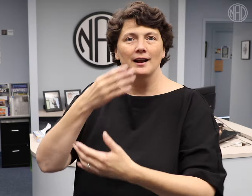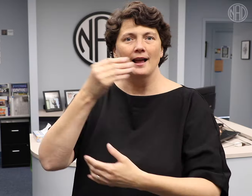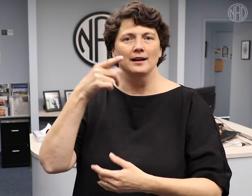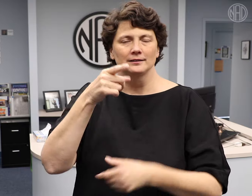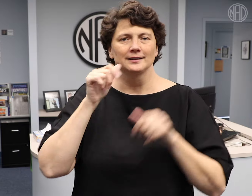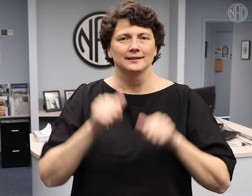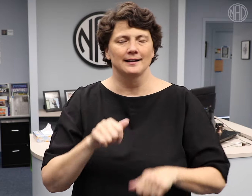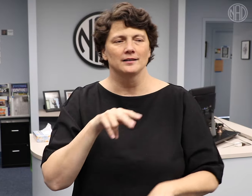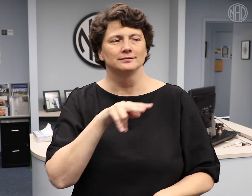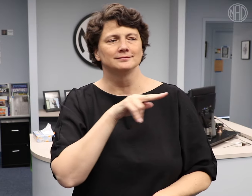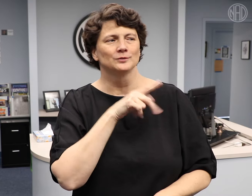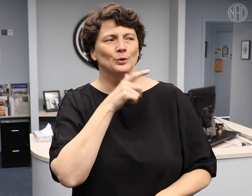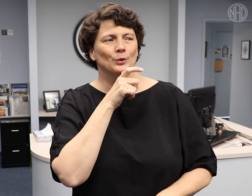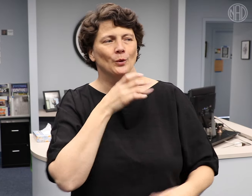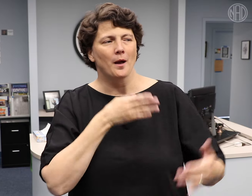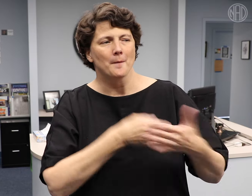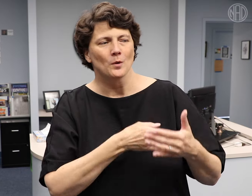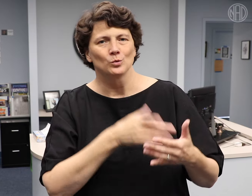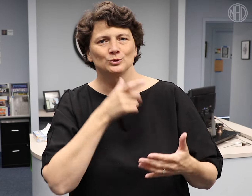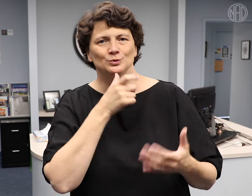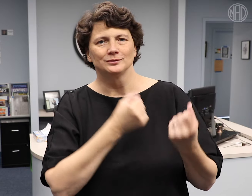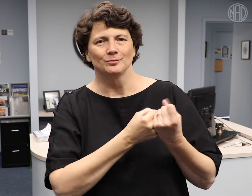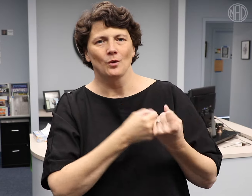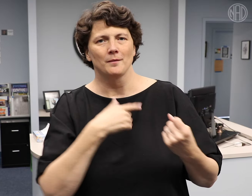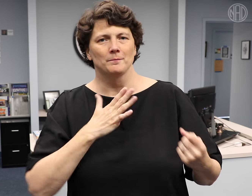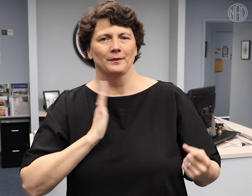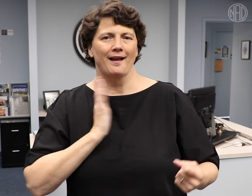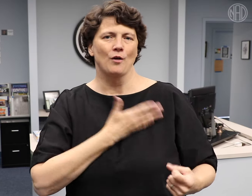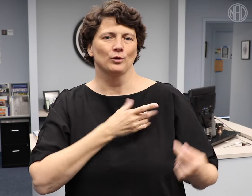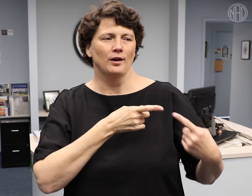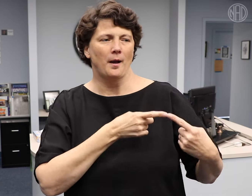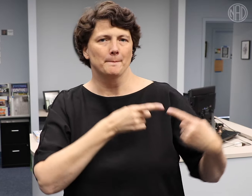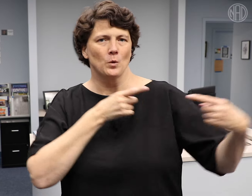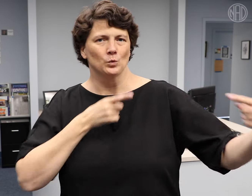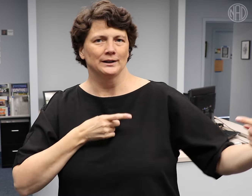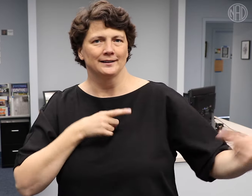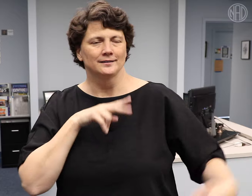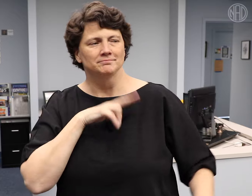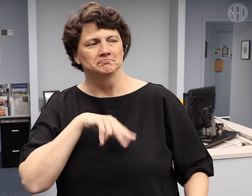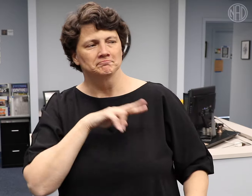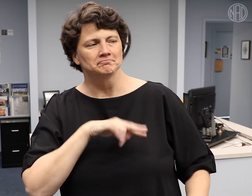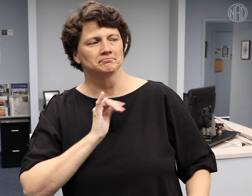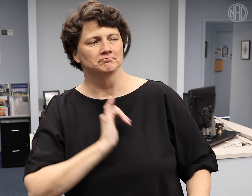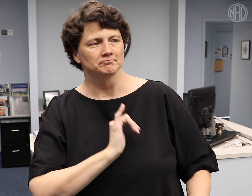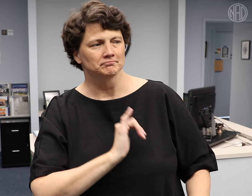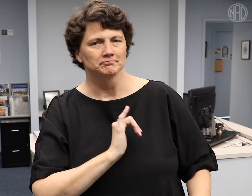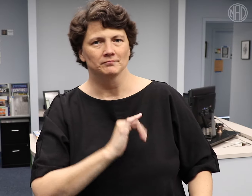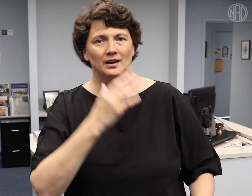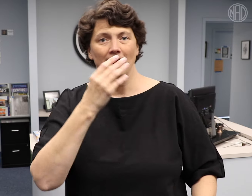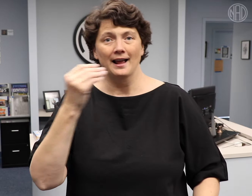You can evaluate who opposes or supports the bill. Either they become your supporters or opponents.